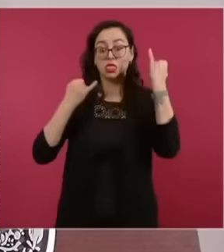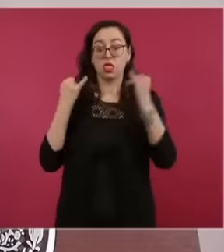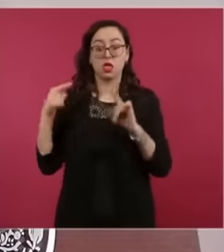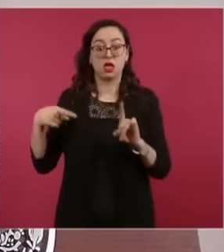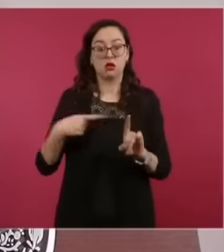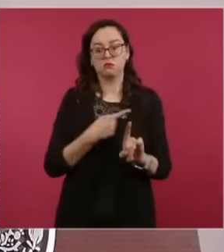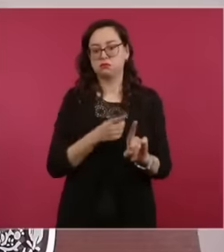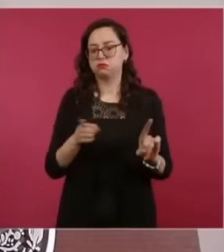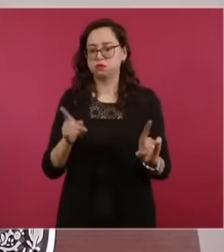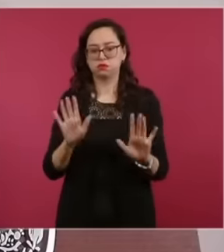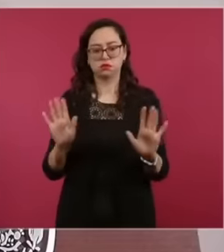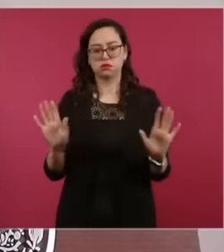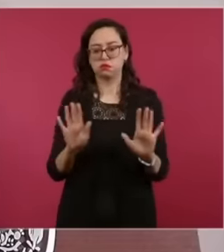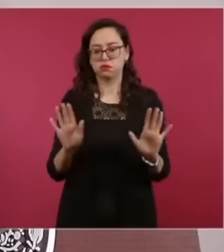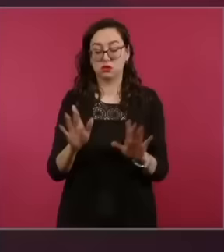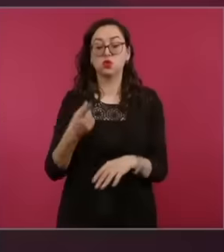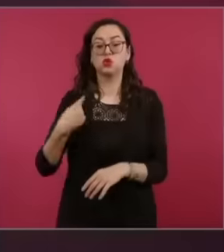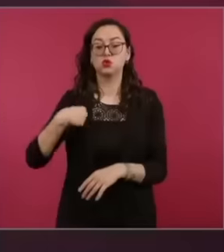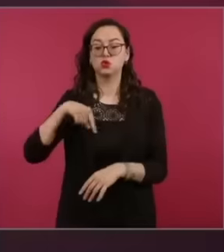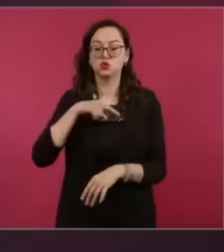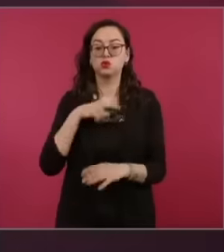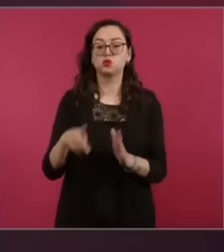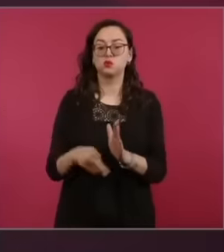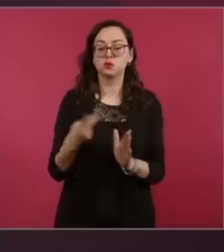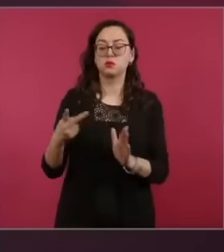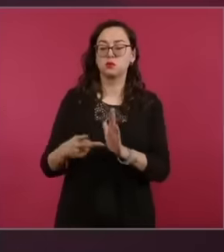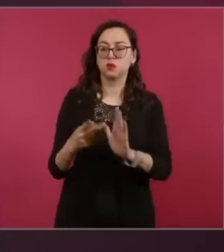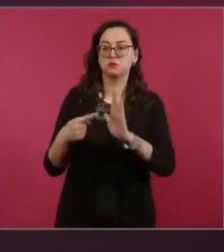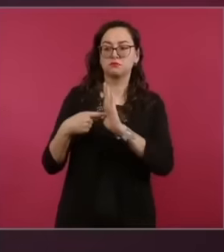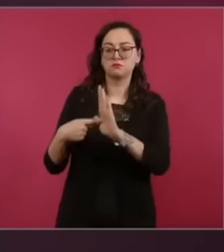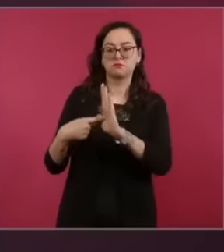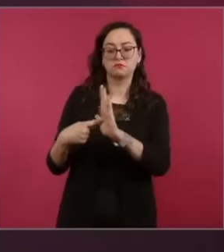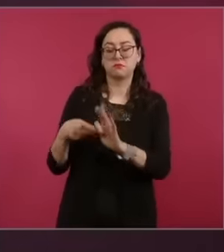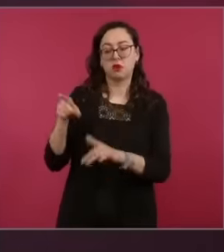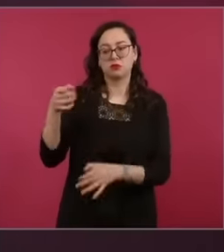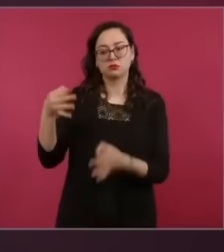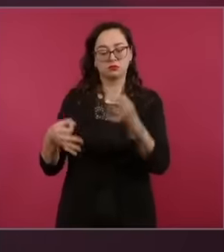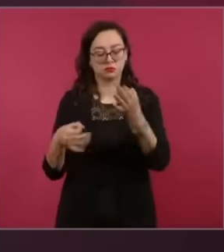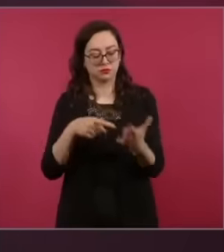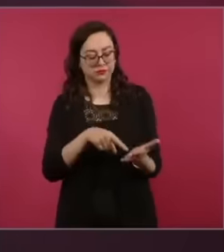this interpretation has been won and has been used correctly by the authority.